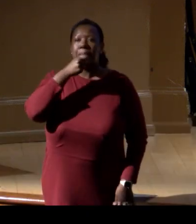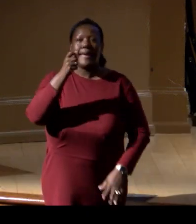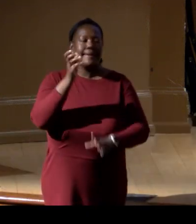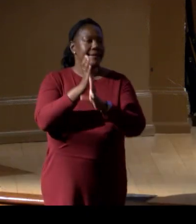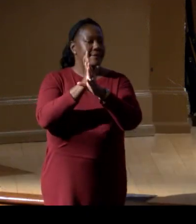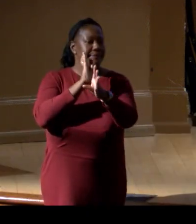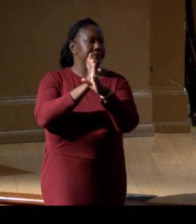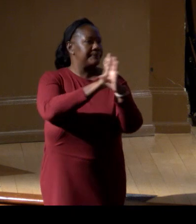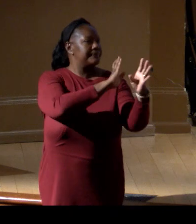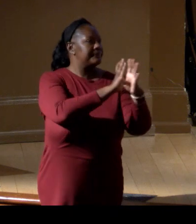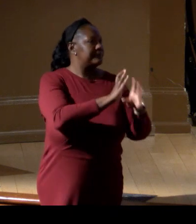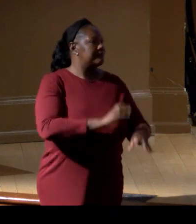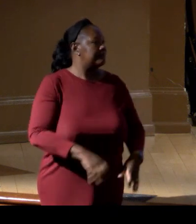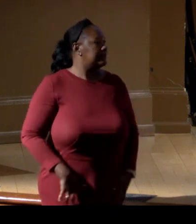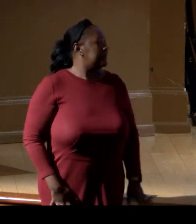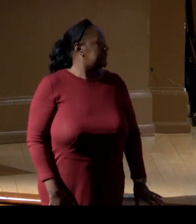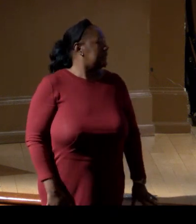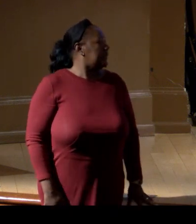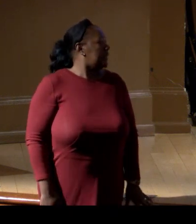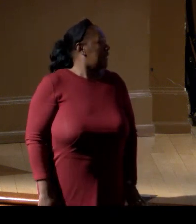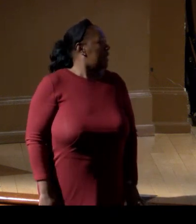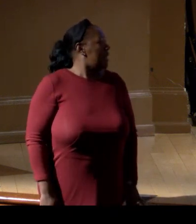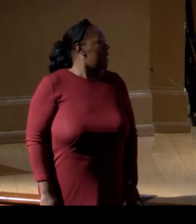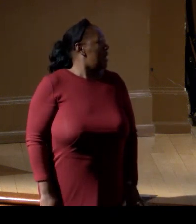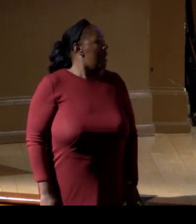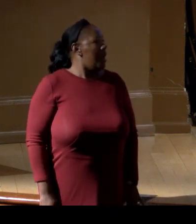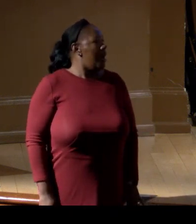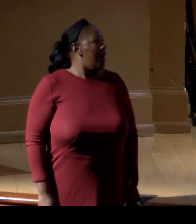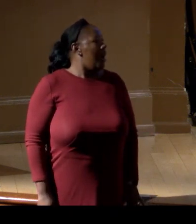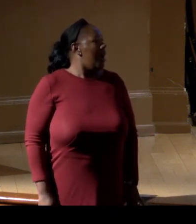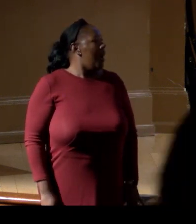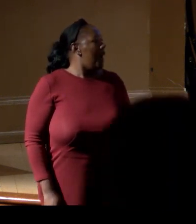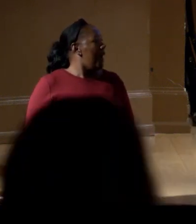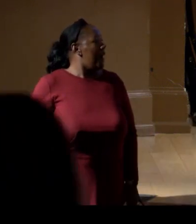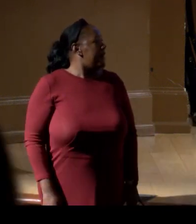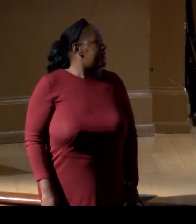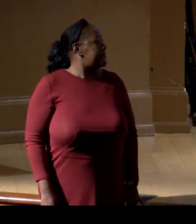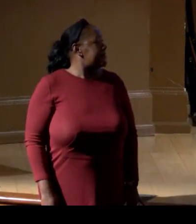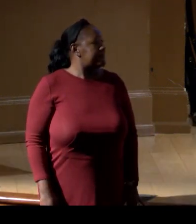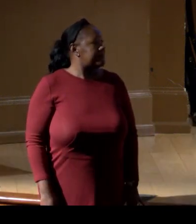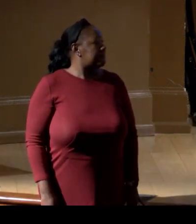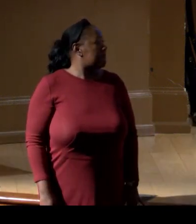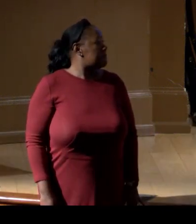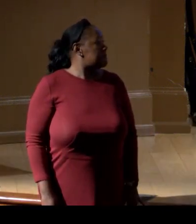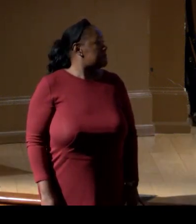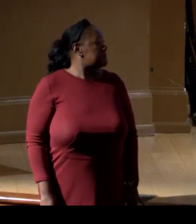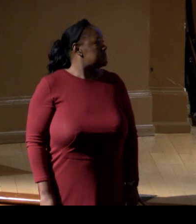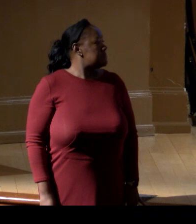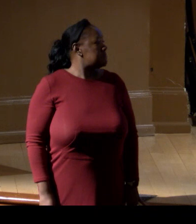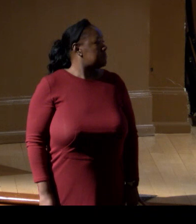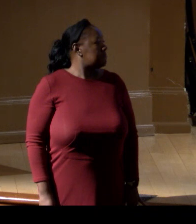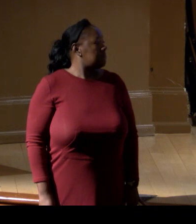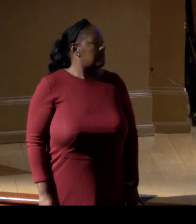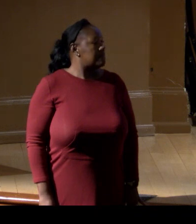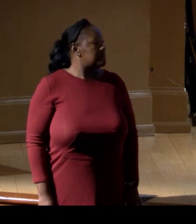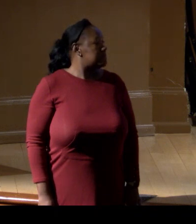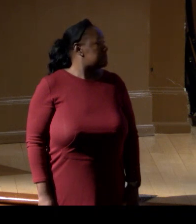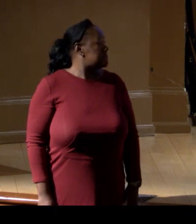or did we take all the mics away? [Participant] There's one here, Chris. Oh, no, we've got, oh, sorry, yeah, Jesse right here- Oh- - And Andino will be there